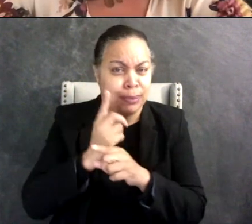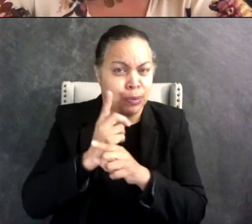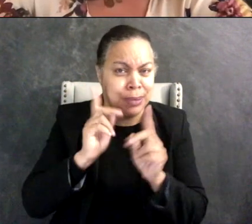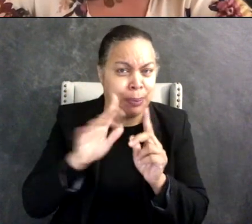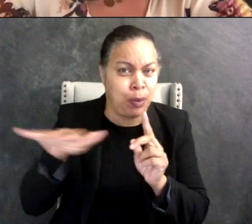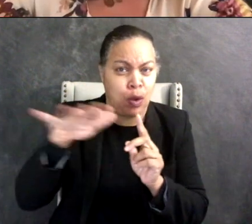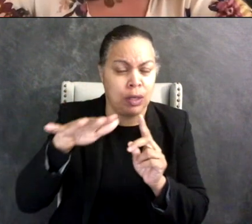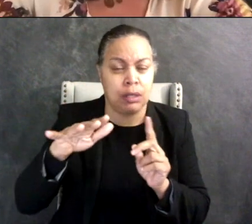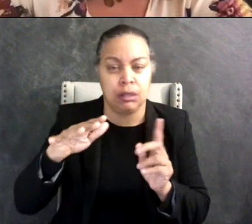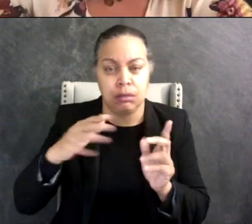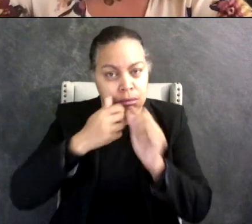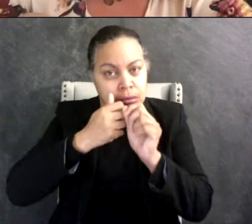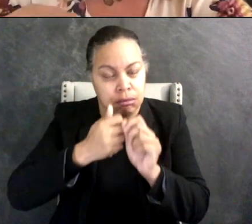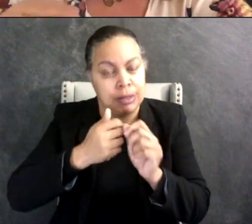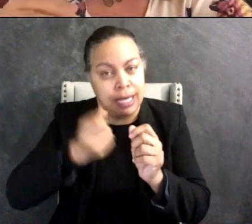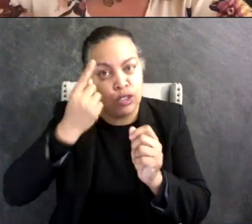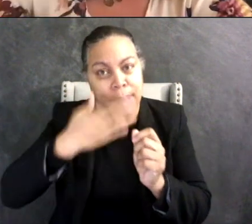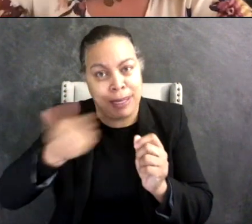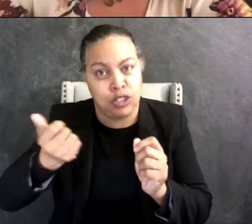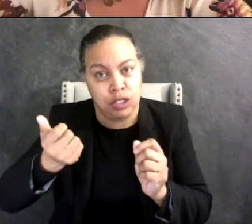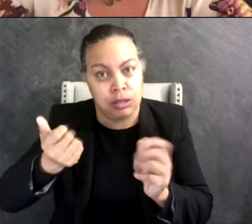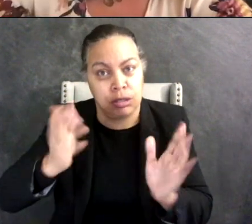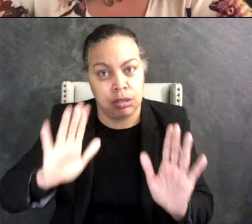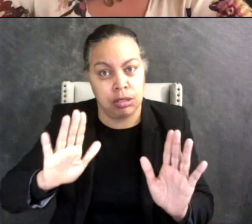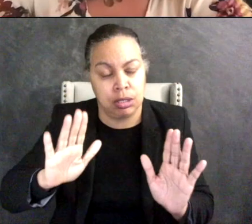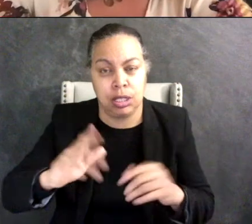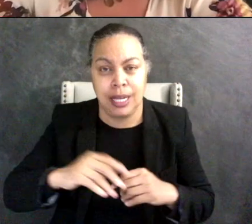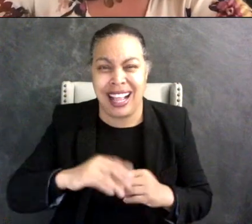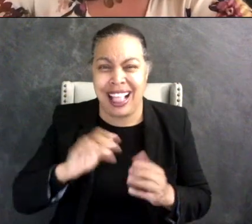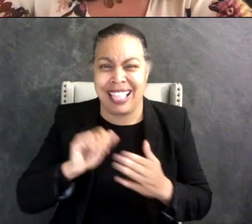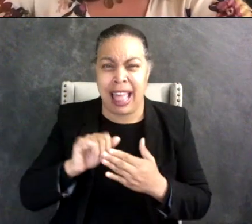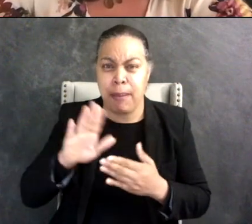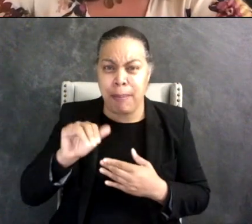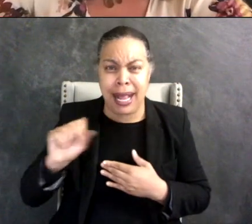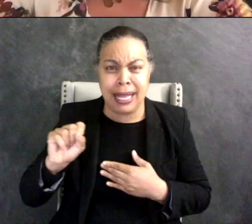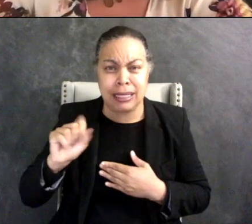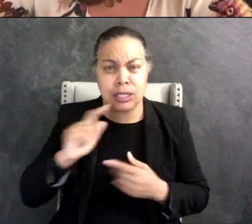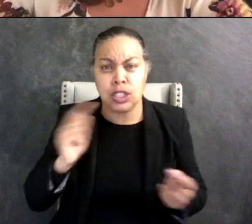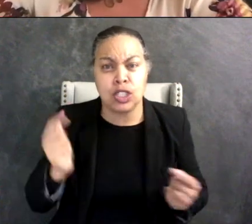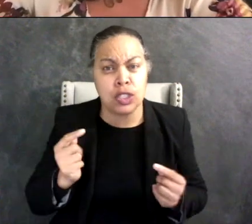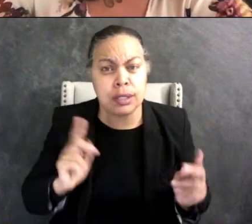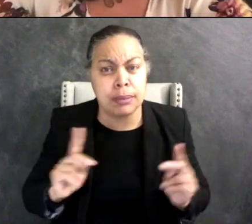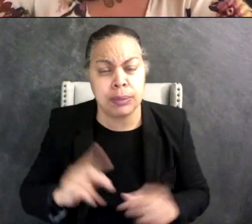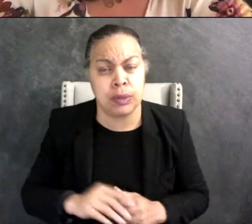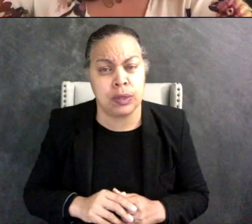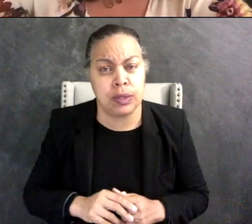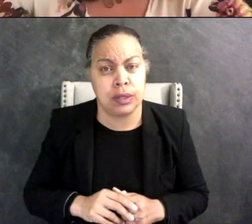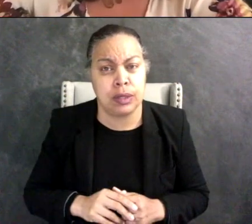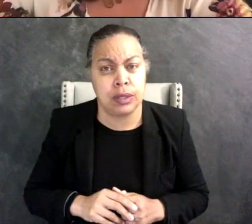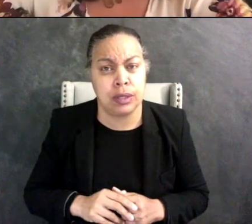realize that you know having this sort of bias hurts people and it's not helping and